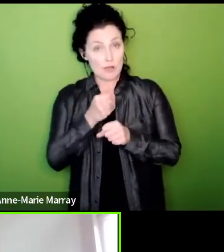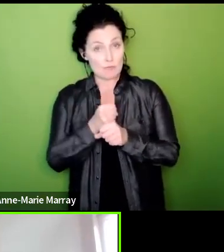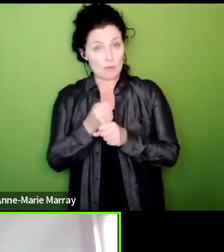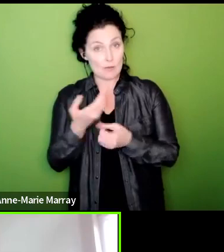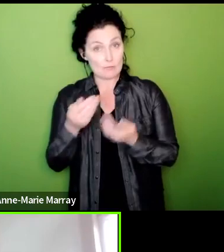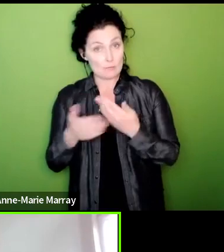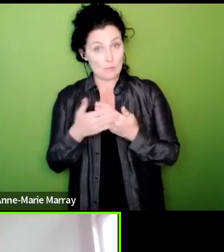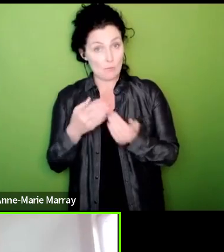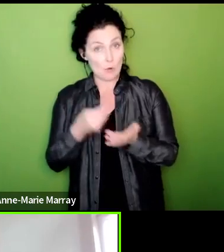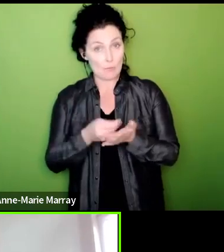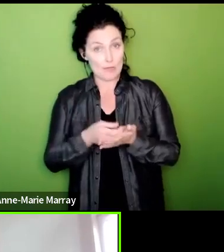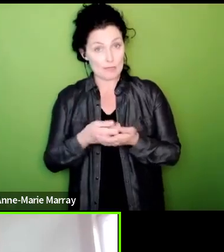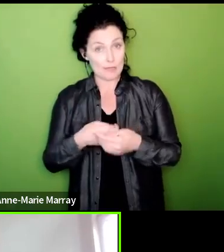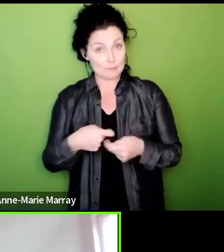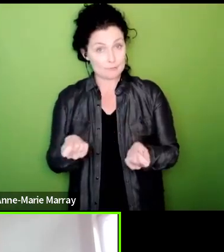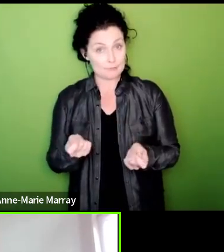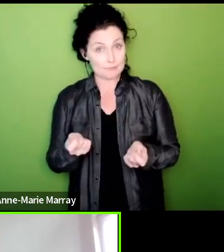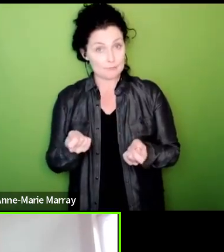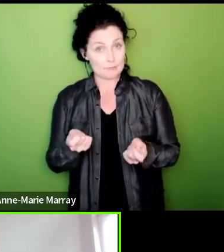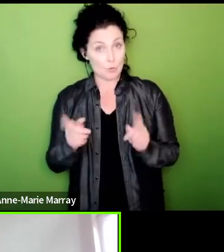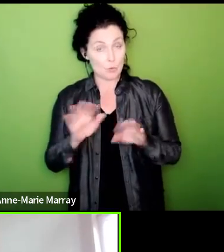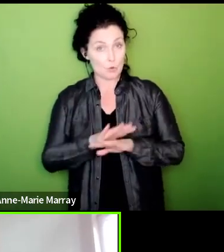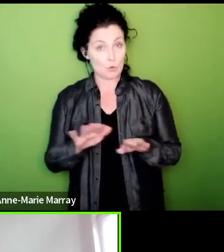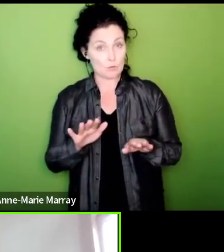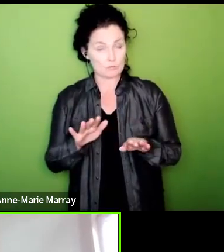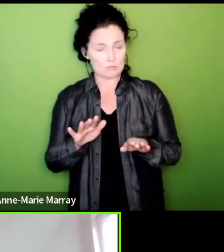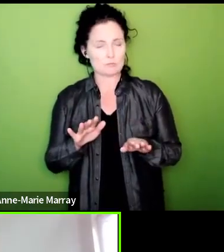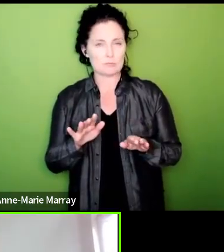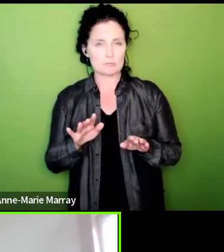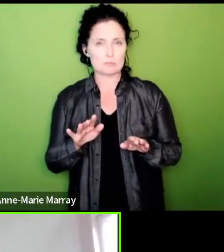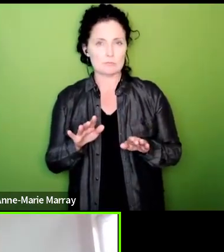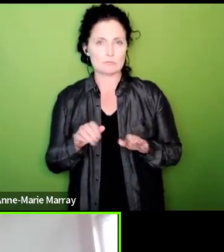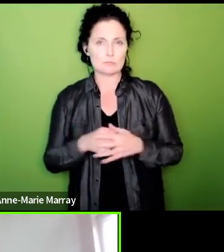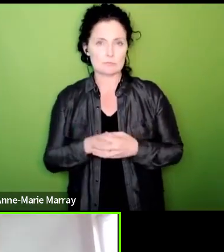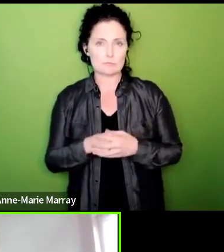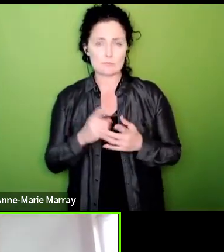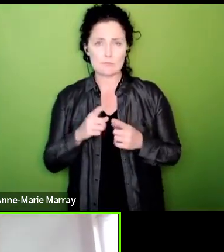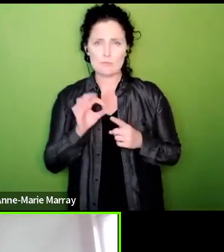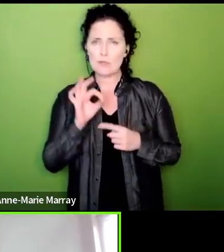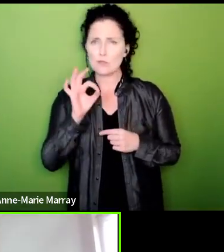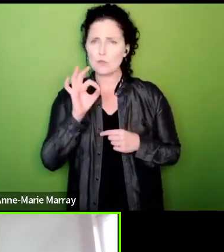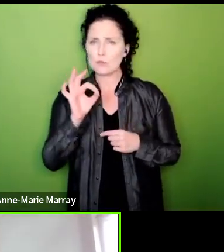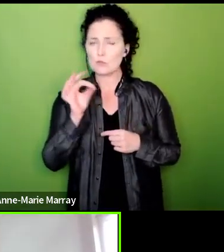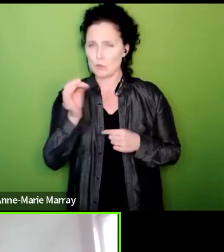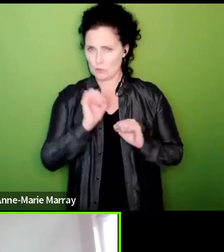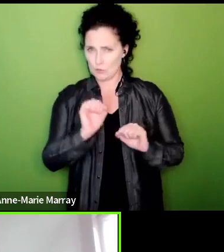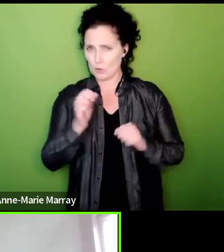that's a particular focus but the question points out an interesting thing which is most PCS members